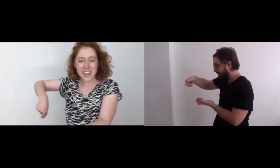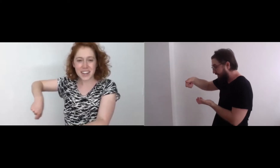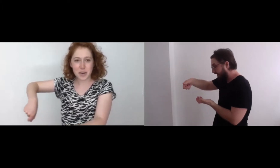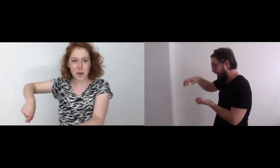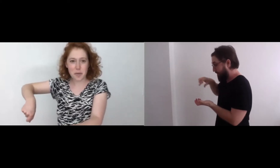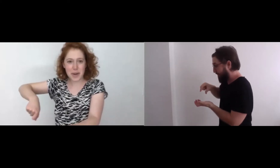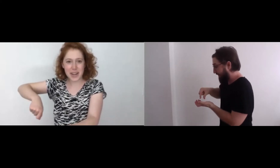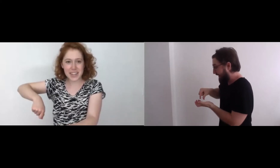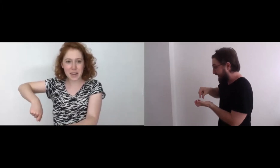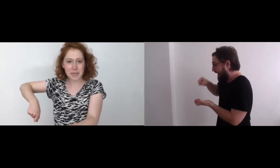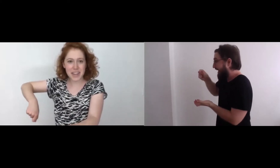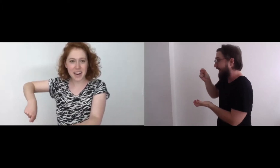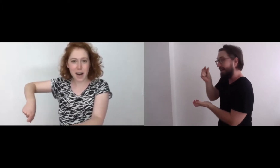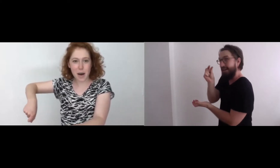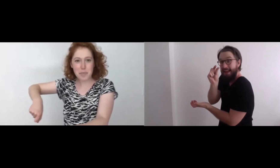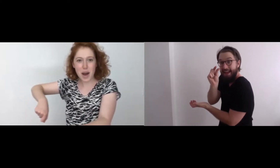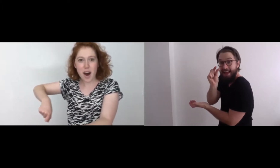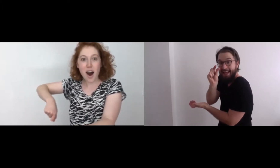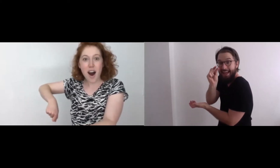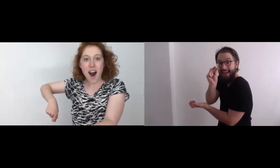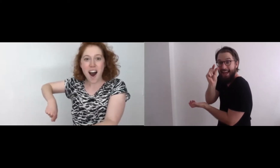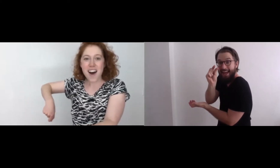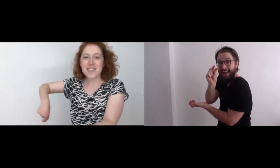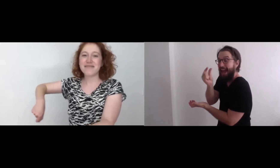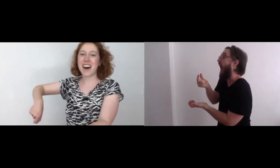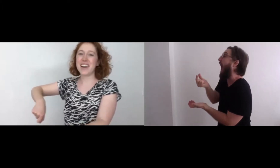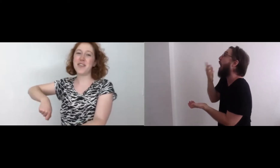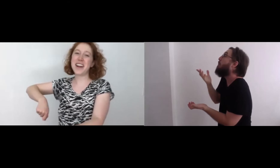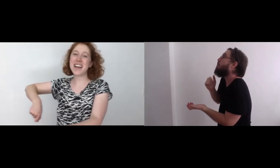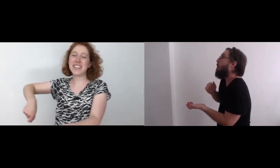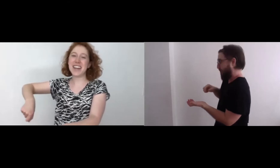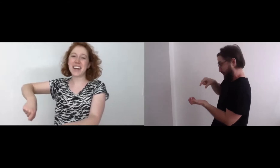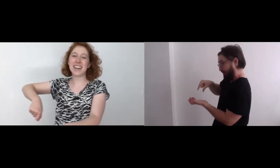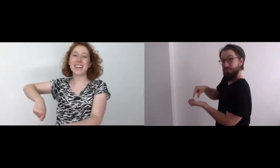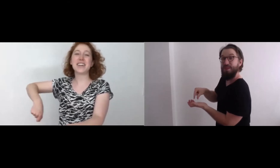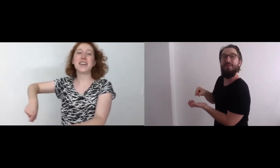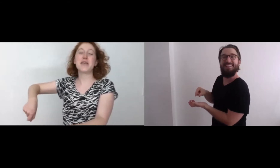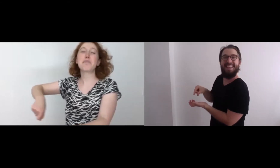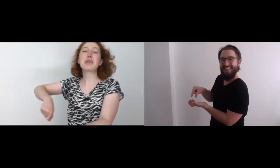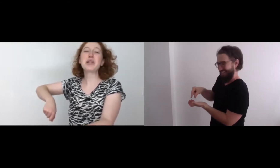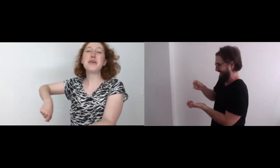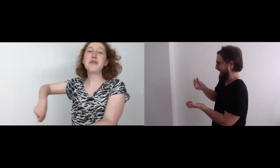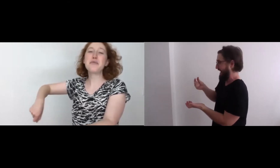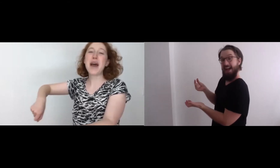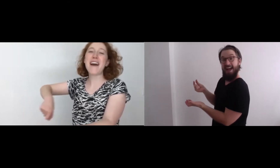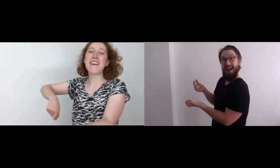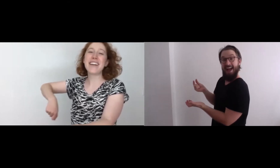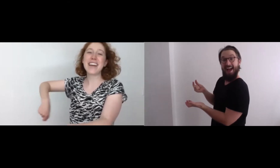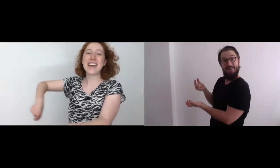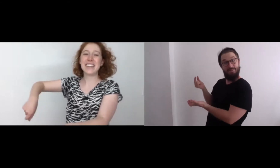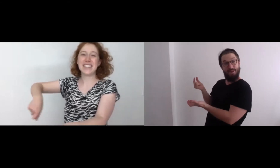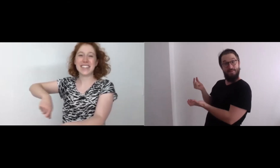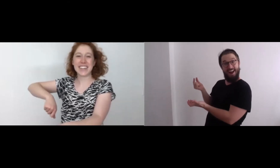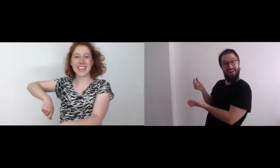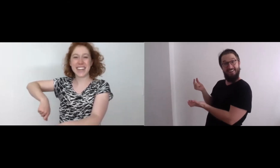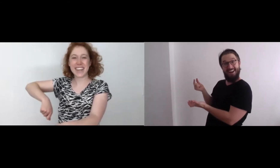He's opening something up... [gasp] I know what it is, Nick! What is it? Blueberries!! Blueberries!